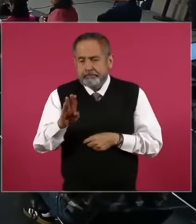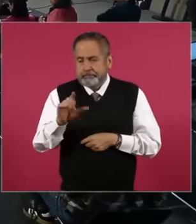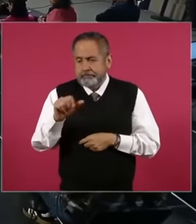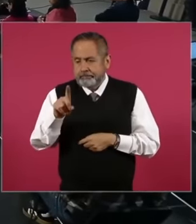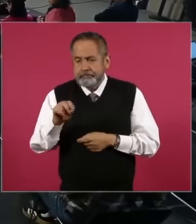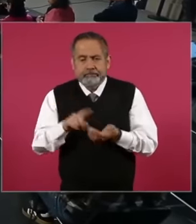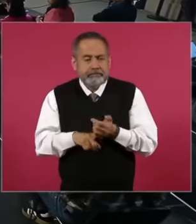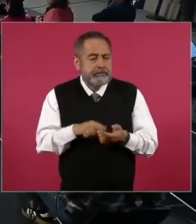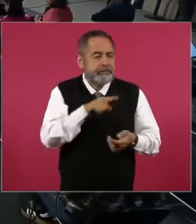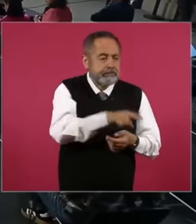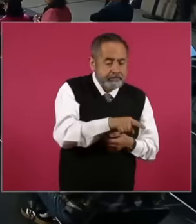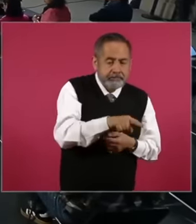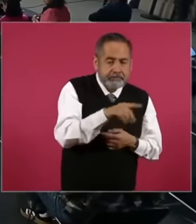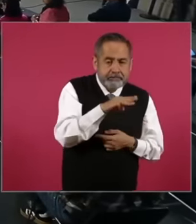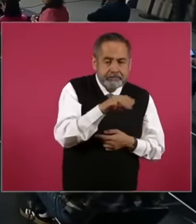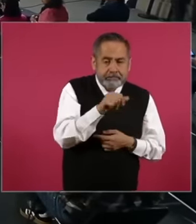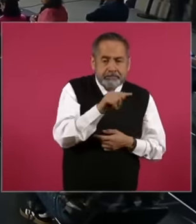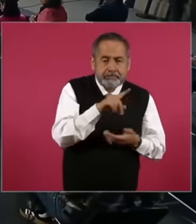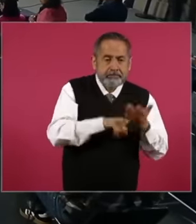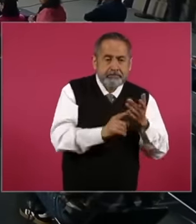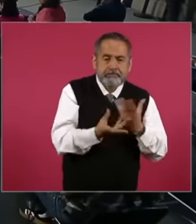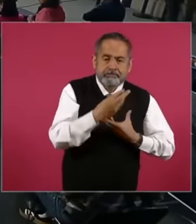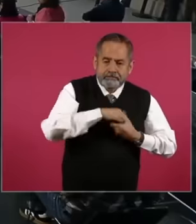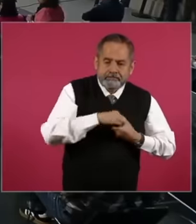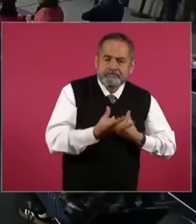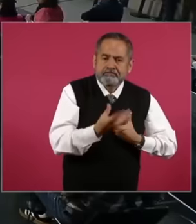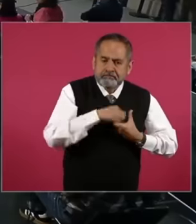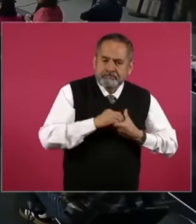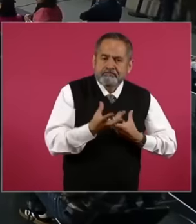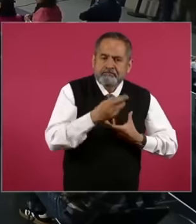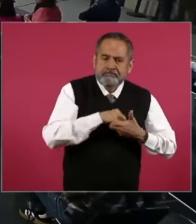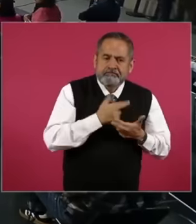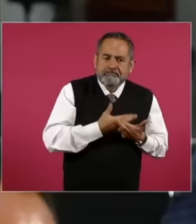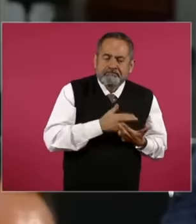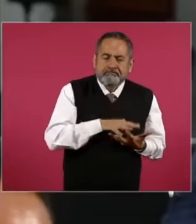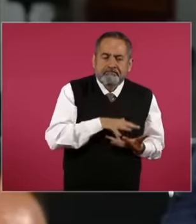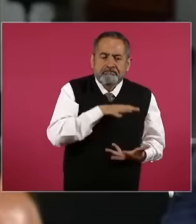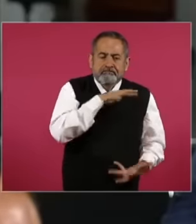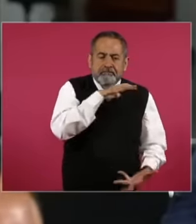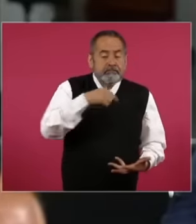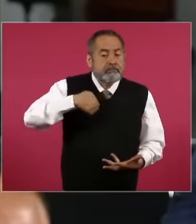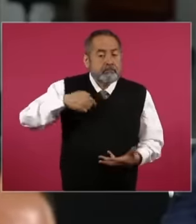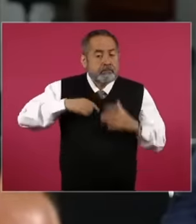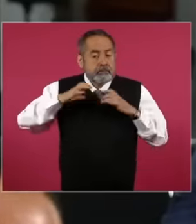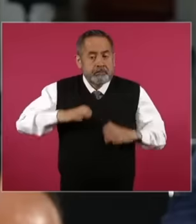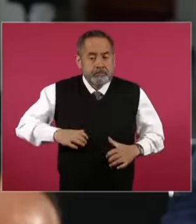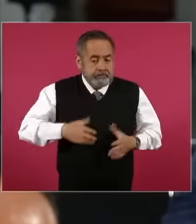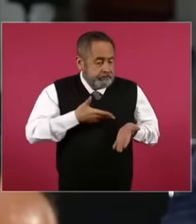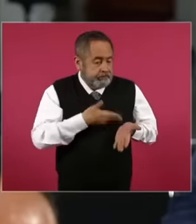are bioaccumulative What does this mean that the body does not discard them That means that